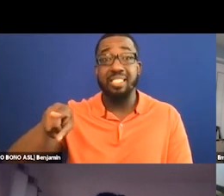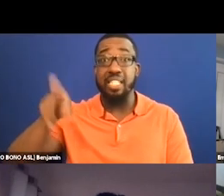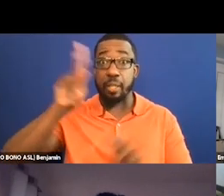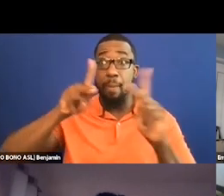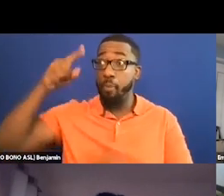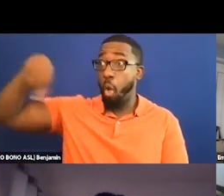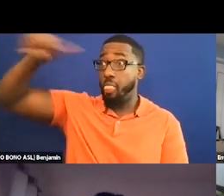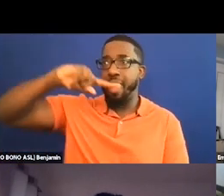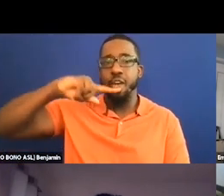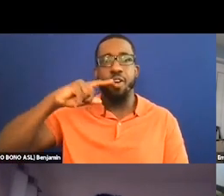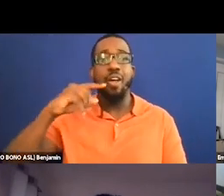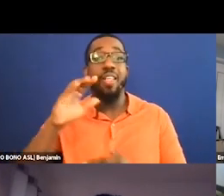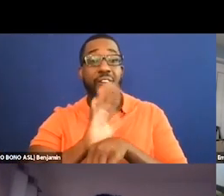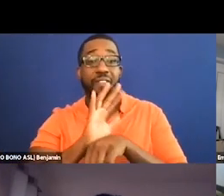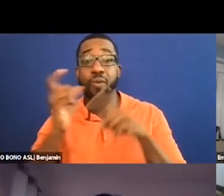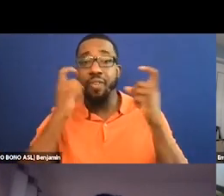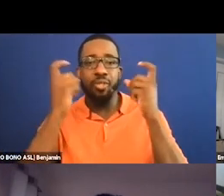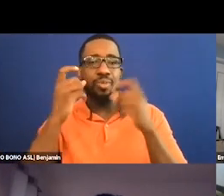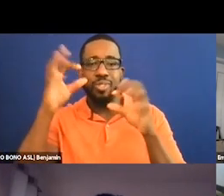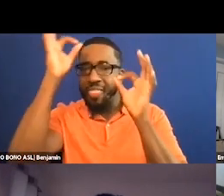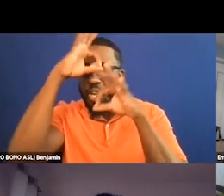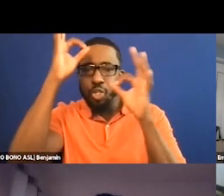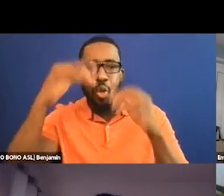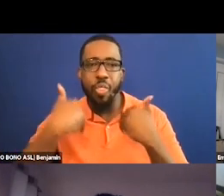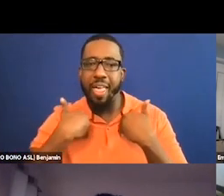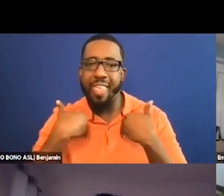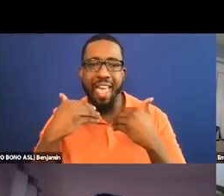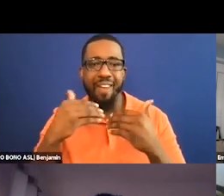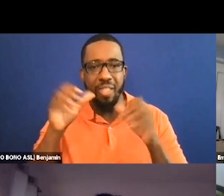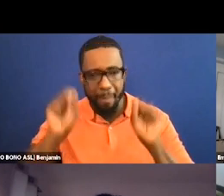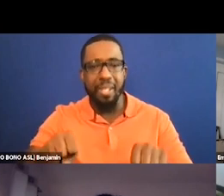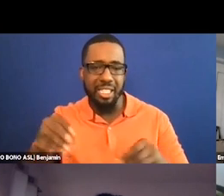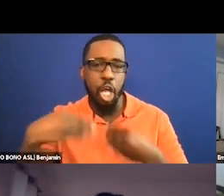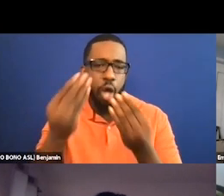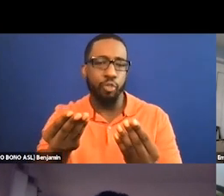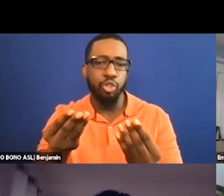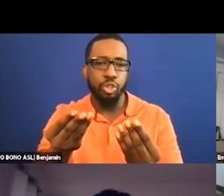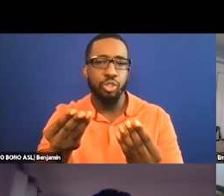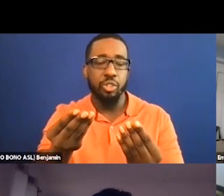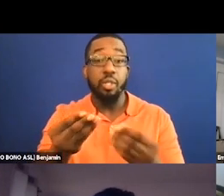know they have the ability to offer that. But you can start working towards taking a stance like